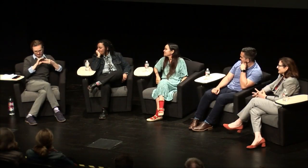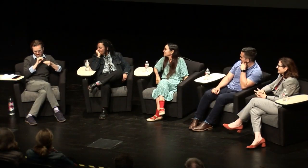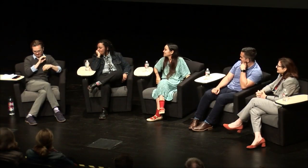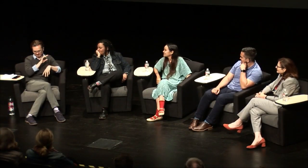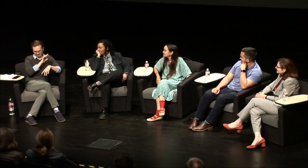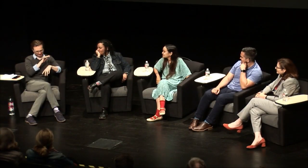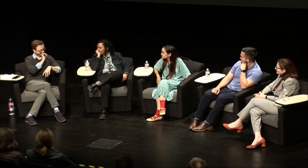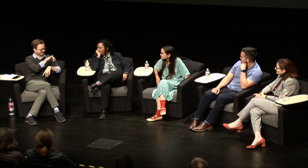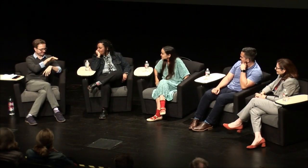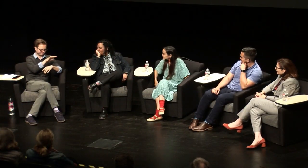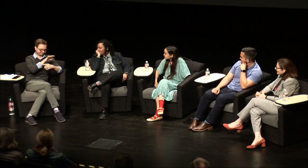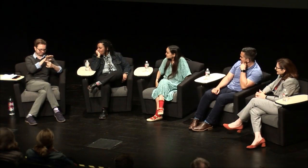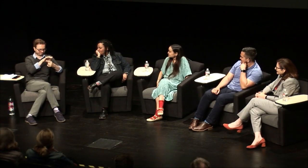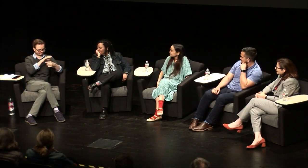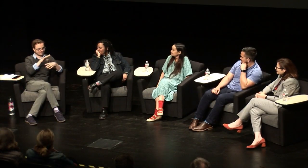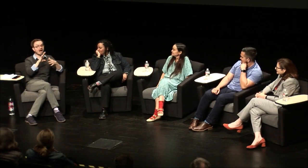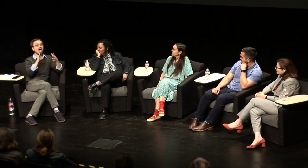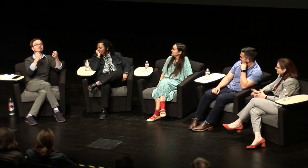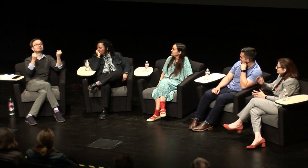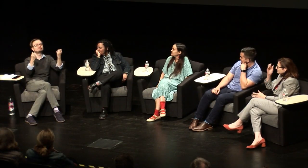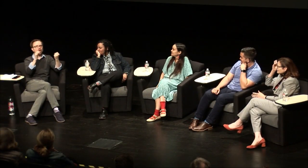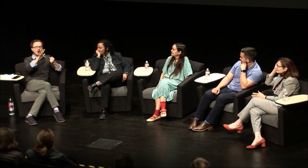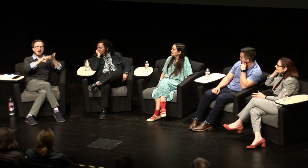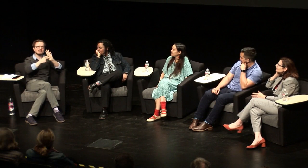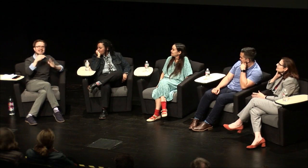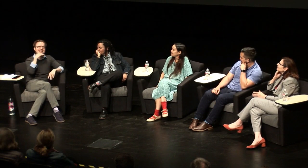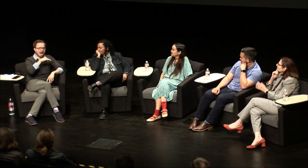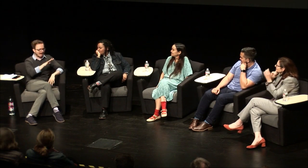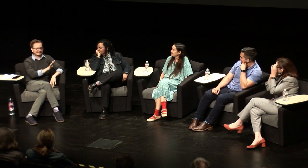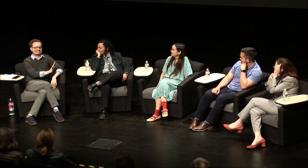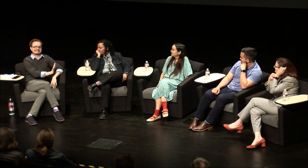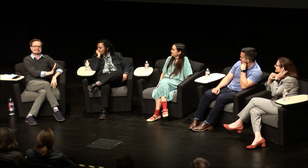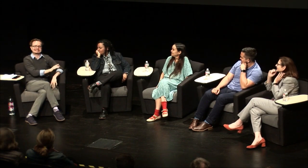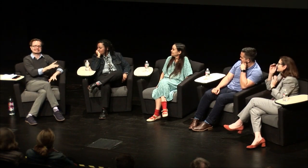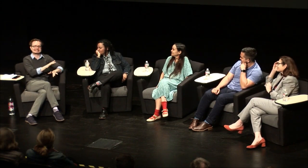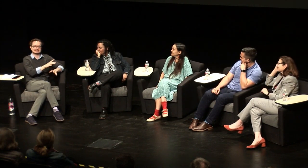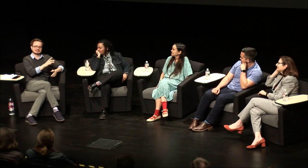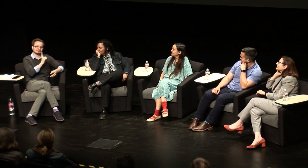thing that really strikes me about that is you know trying to say like well you